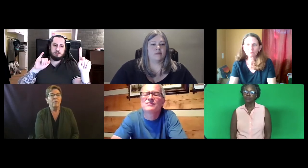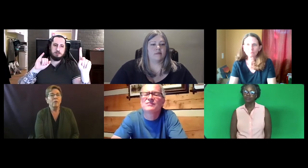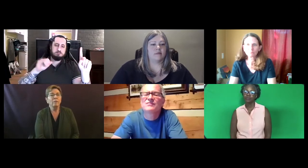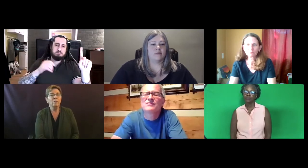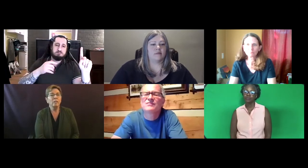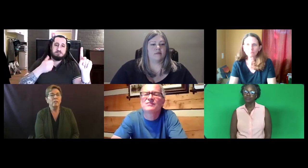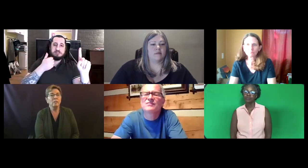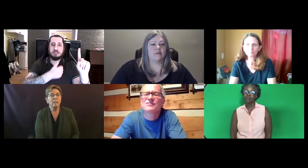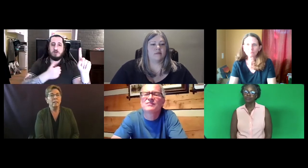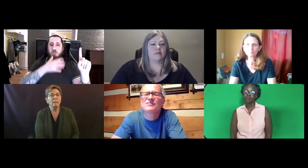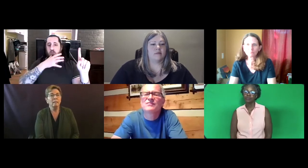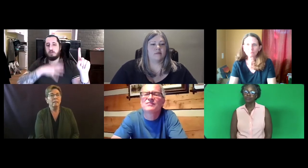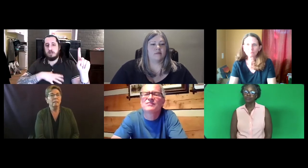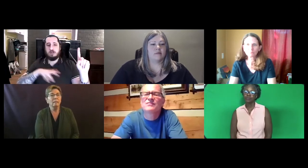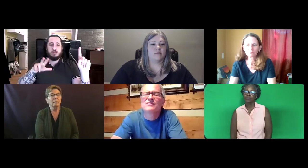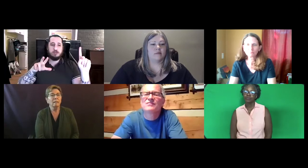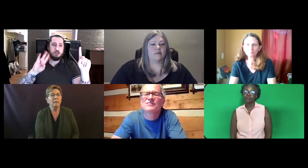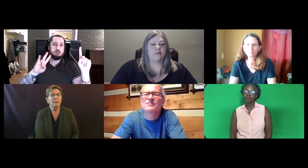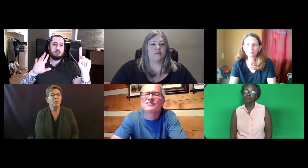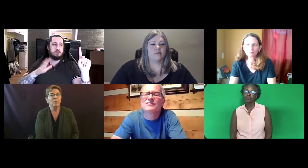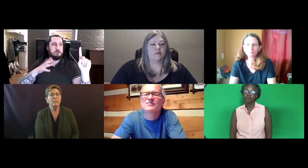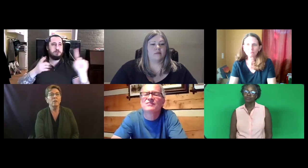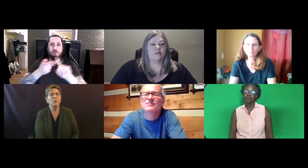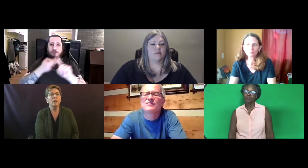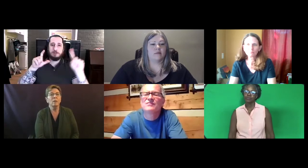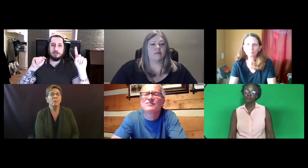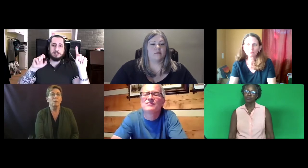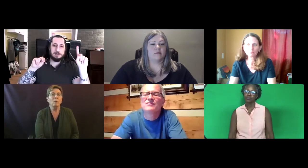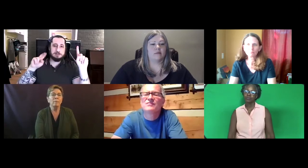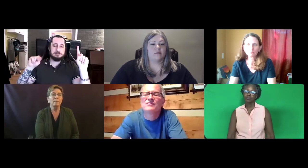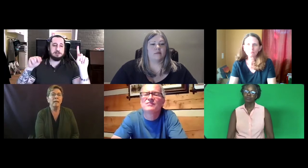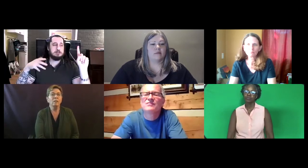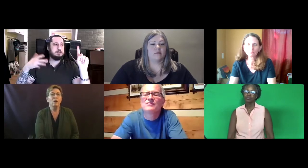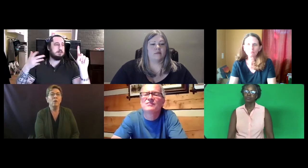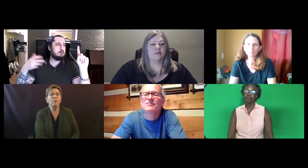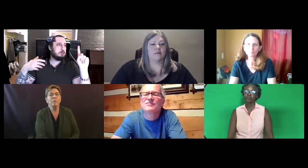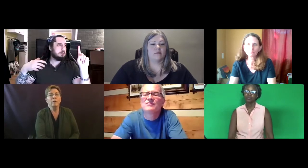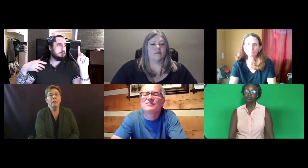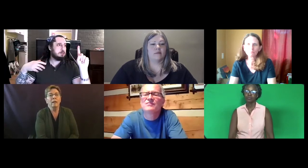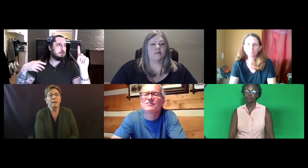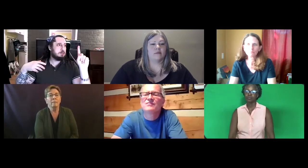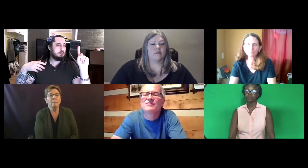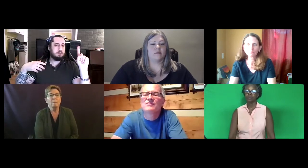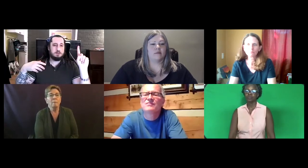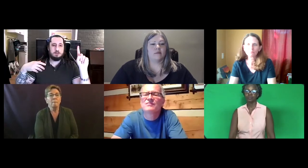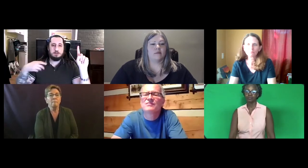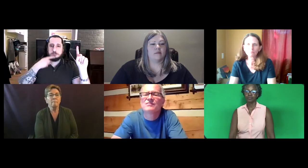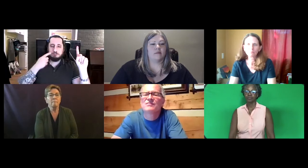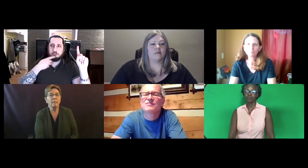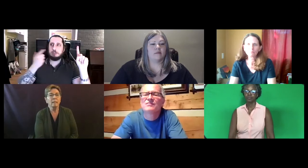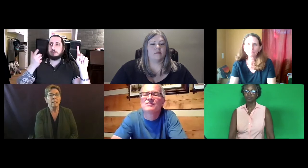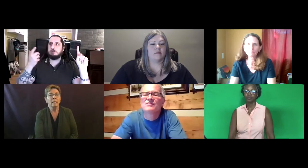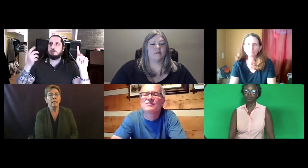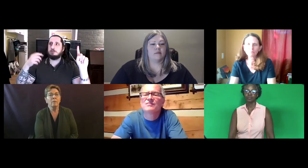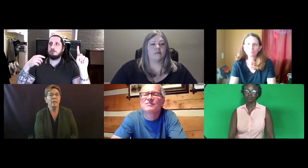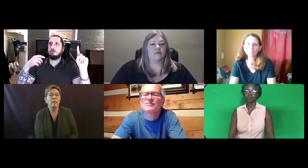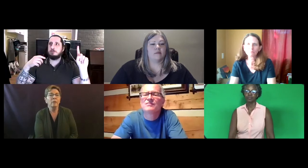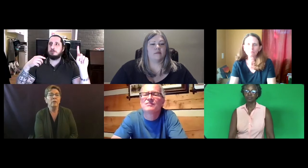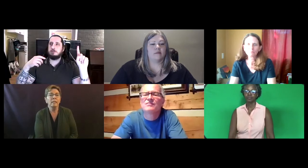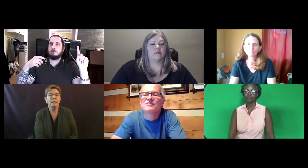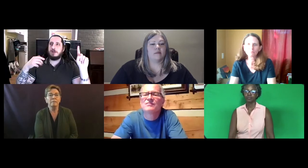For the first agency, is it women, men, you know -- were they hearing or deaf?